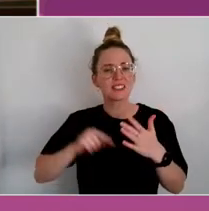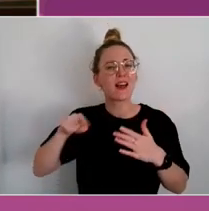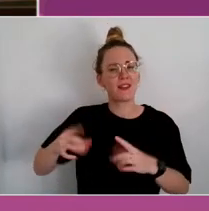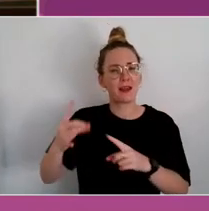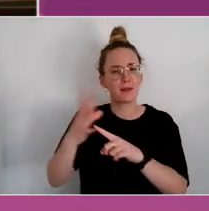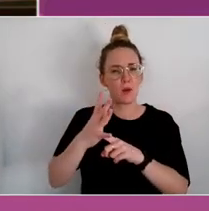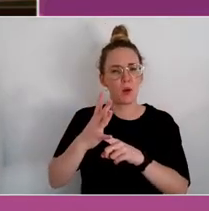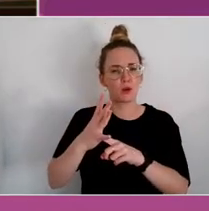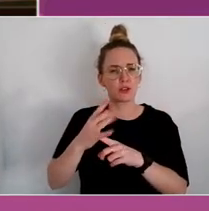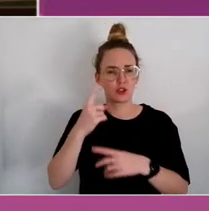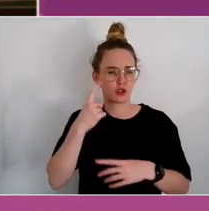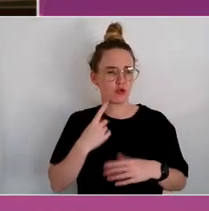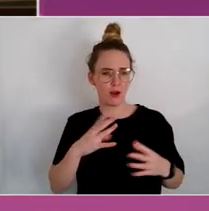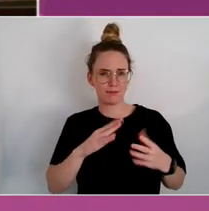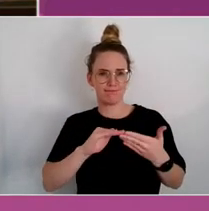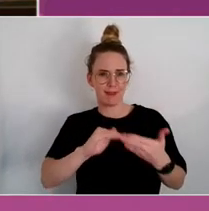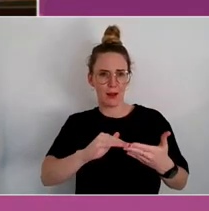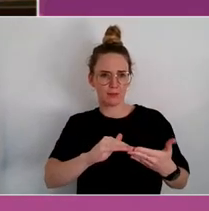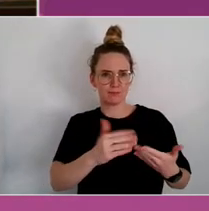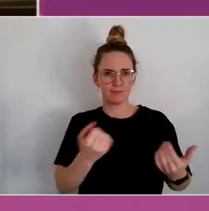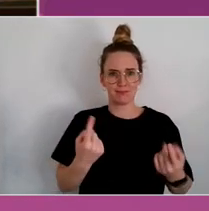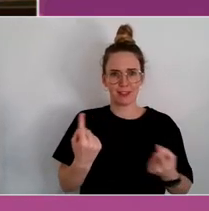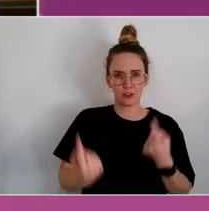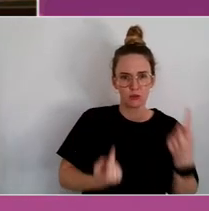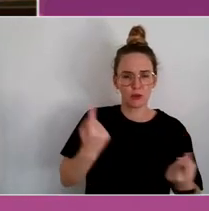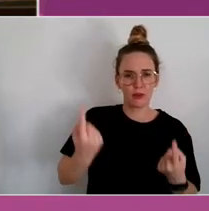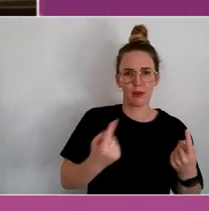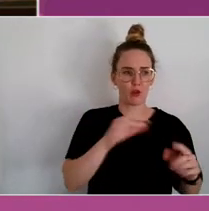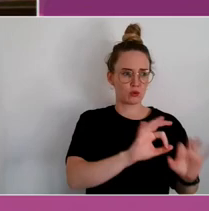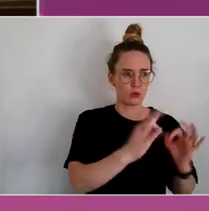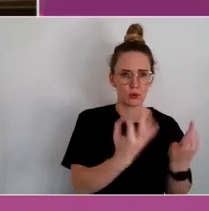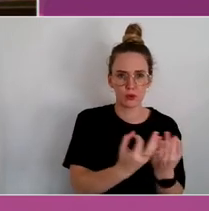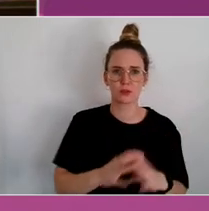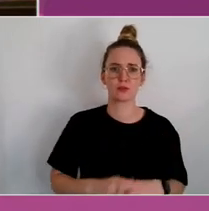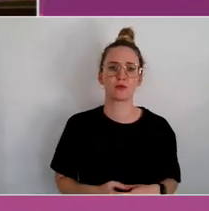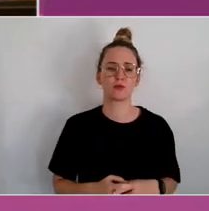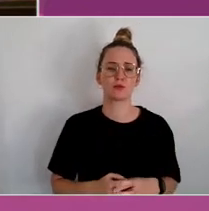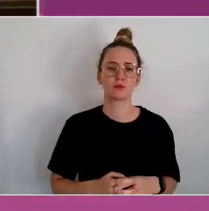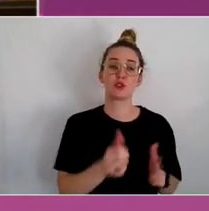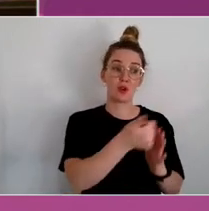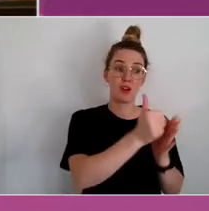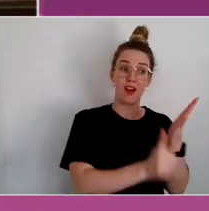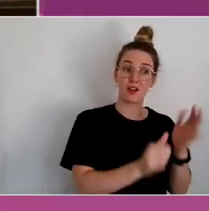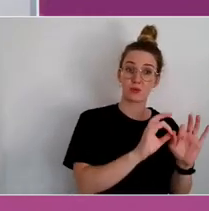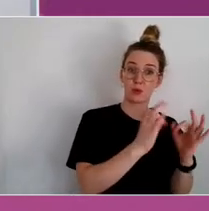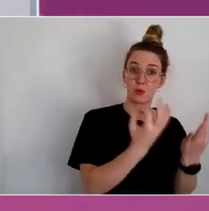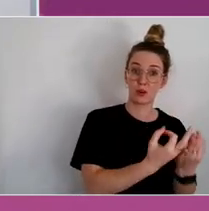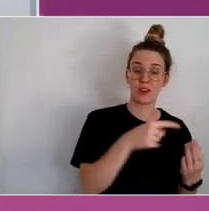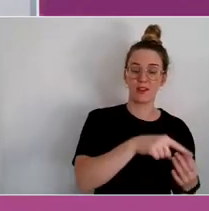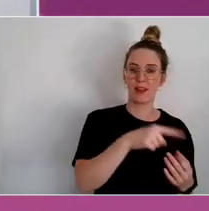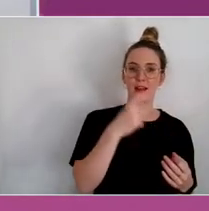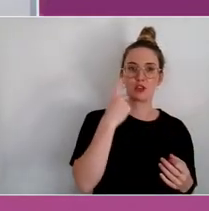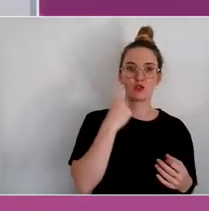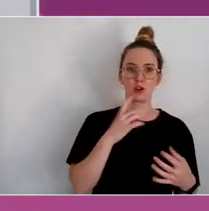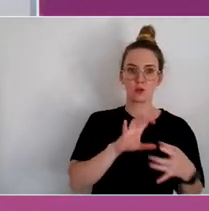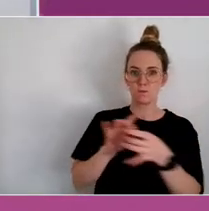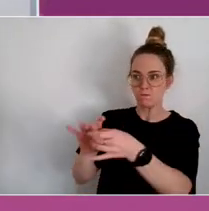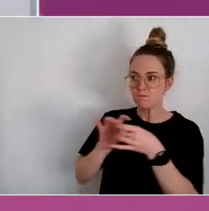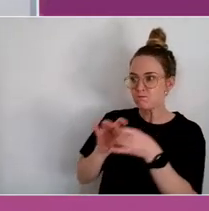And so, organisations, arts organisations, thinking about engagement of people with lived